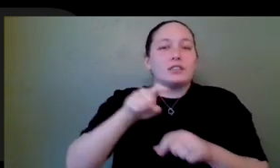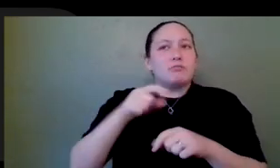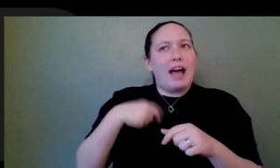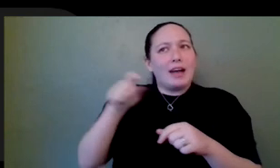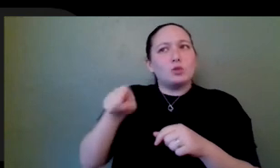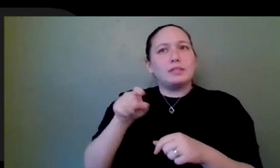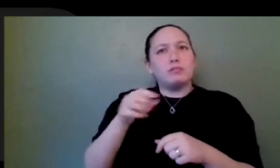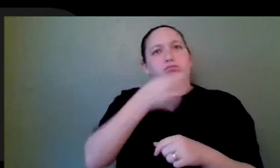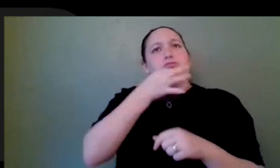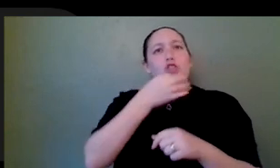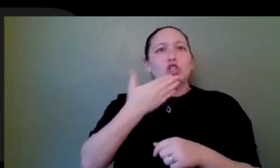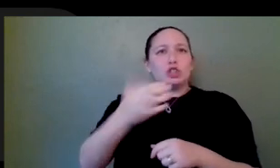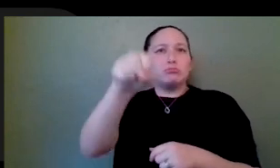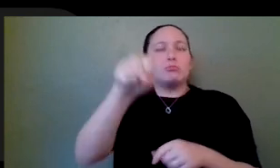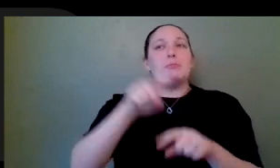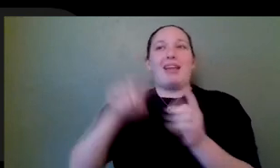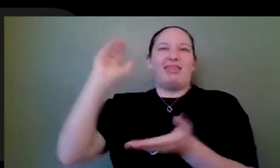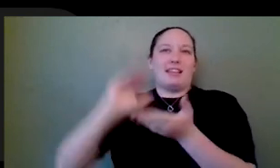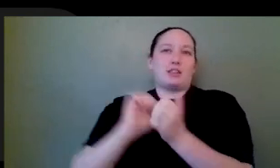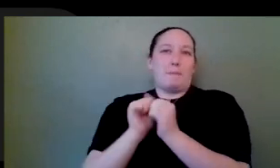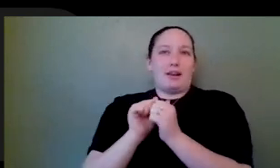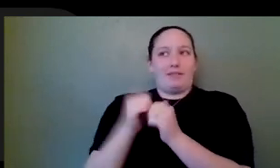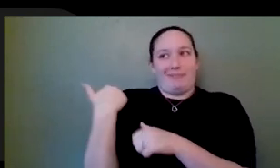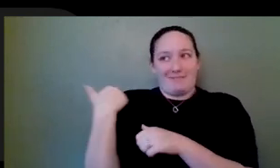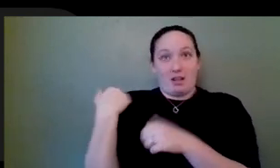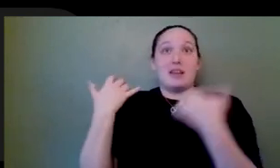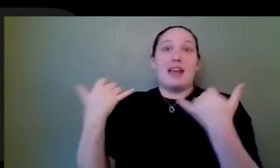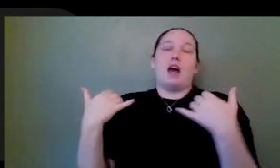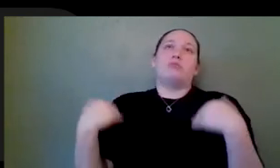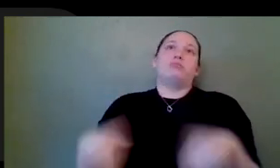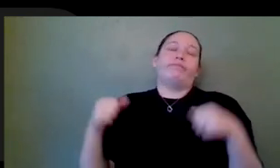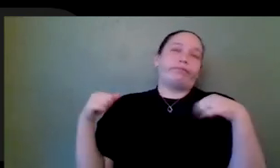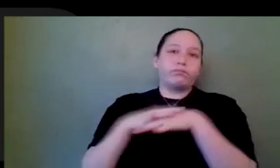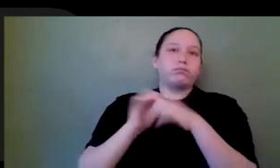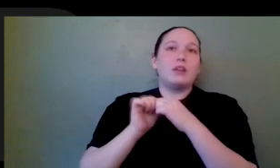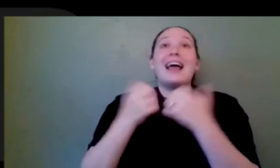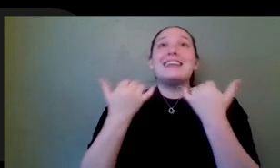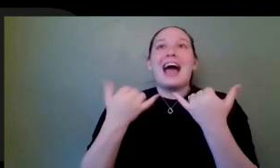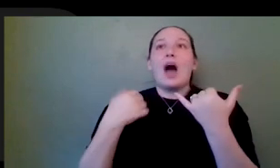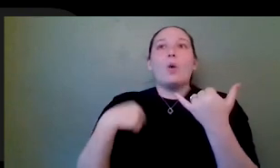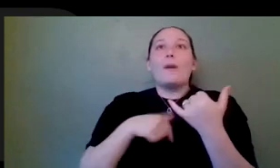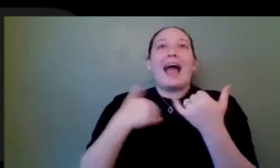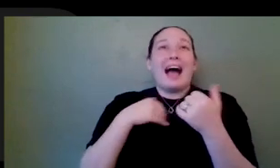And I think now, because we're looking at the globalization of talent, like we already knew